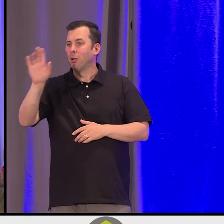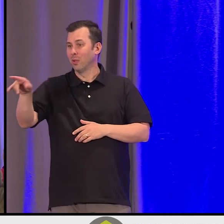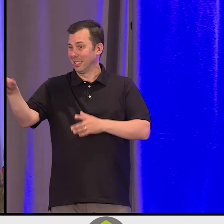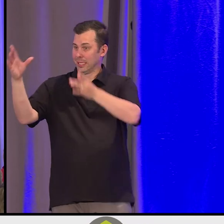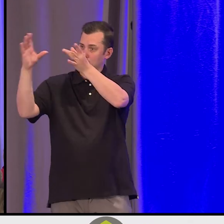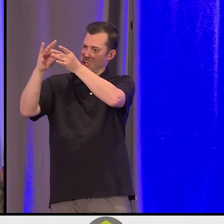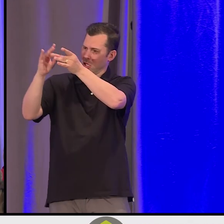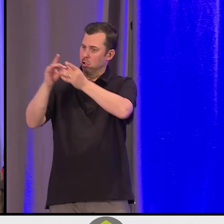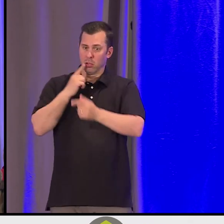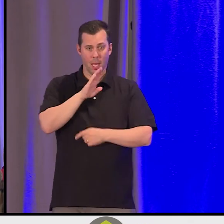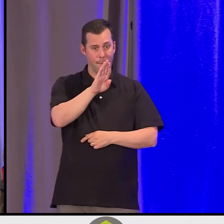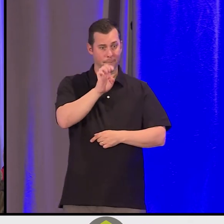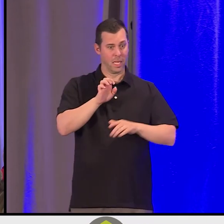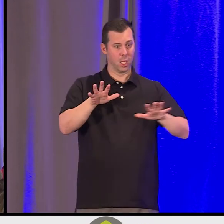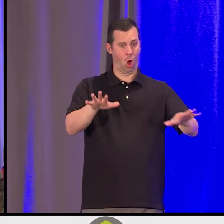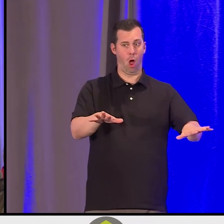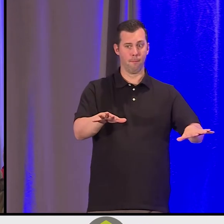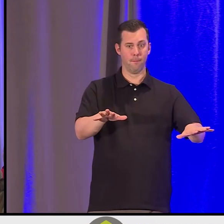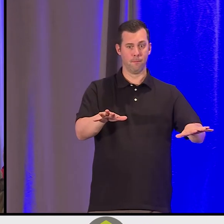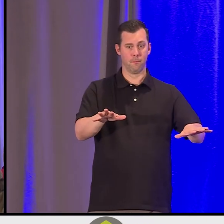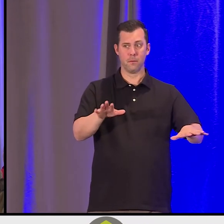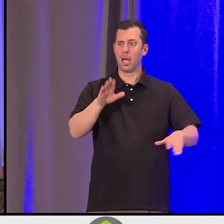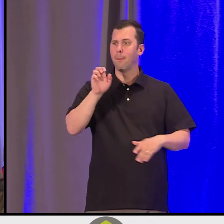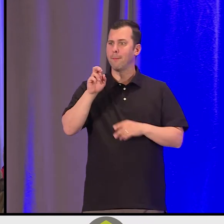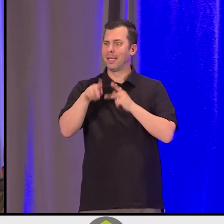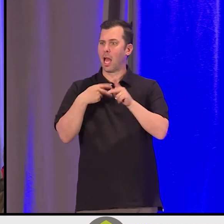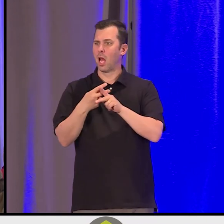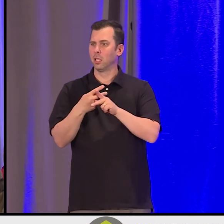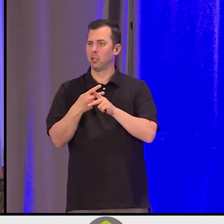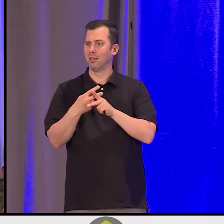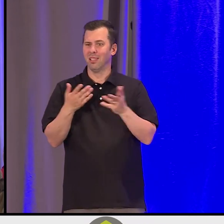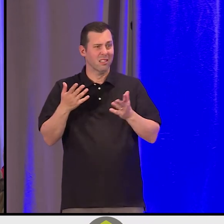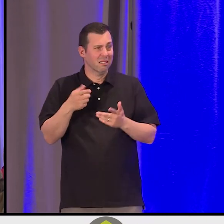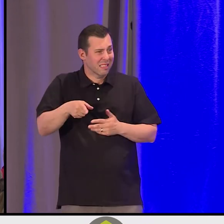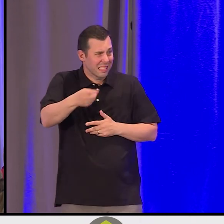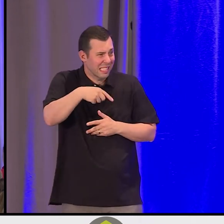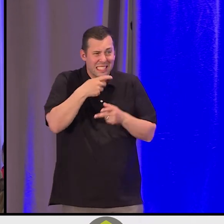Be calm and be kind? It's really hard to be calm.